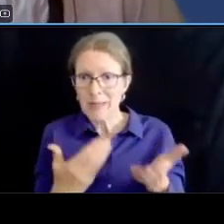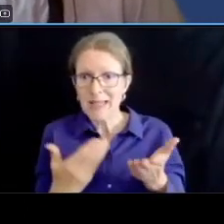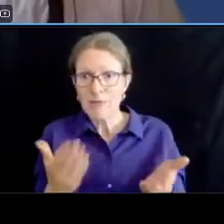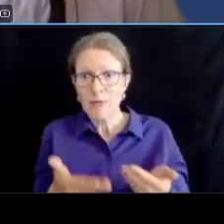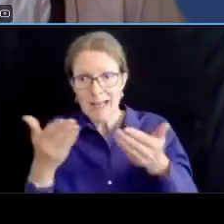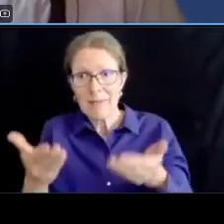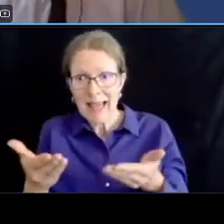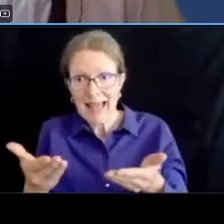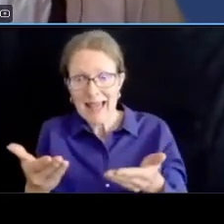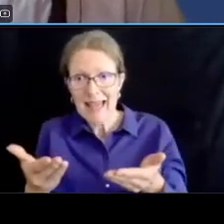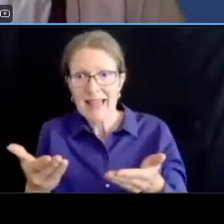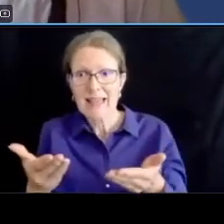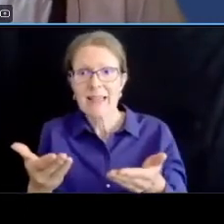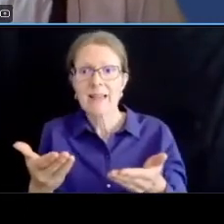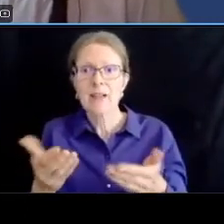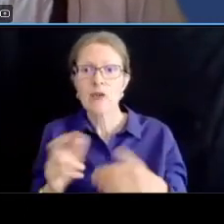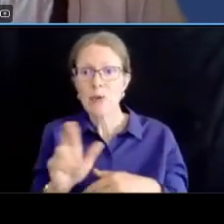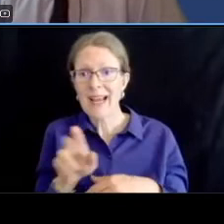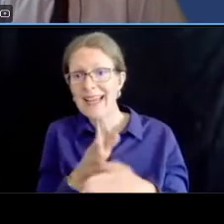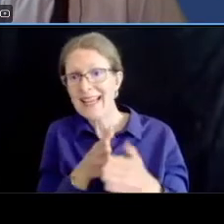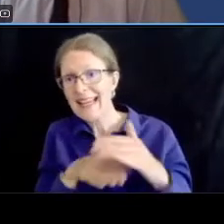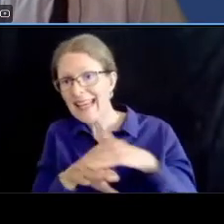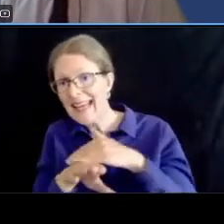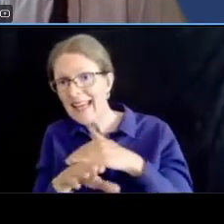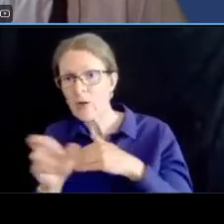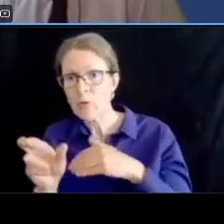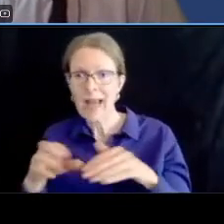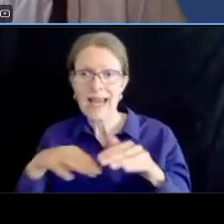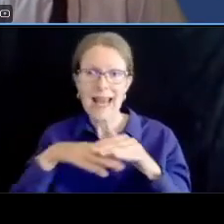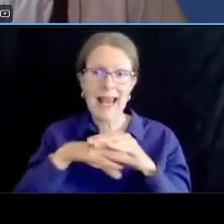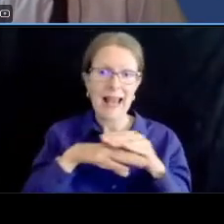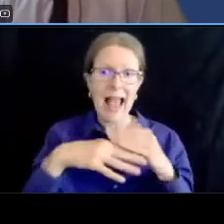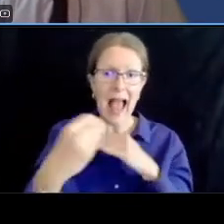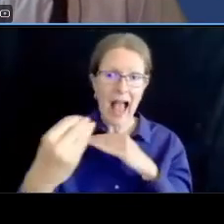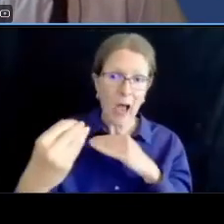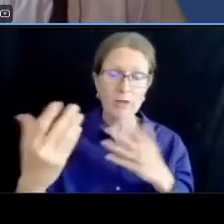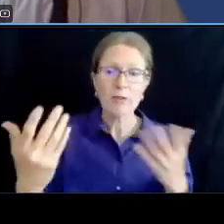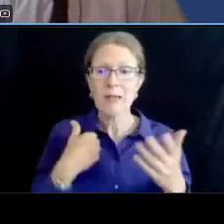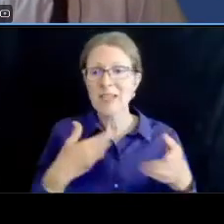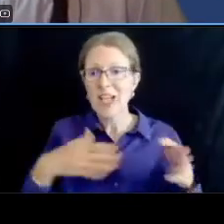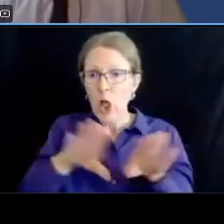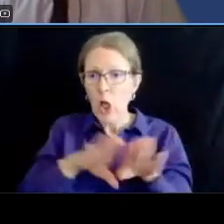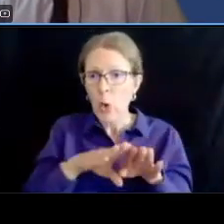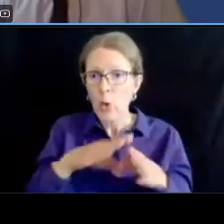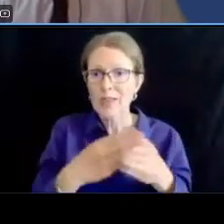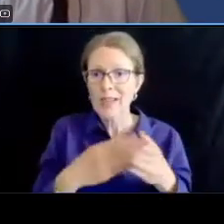we might want to close certain left turns prohibit certain left turns through the corridor so we'll